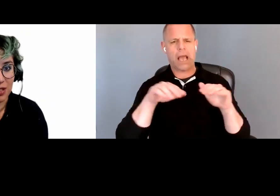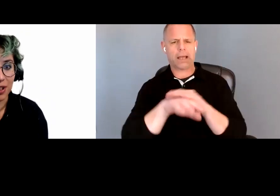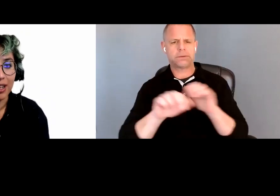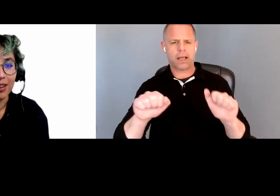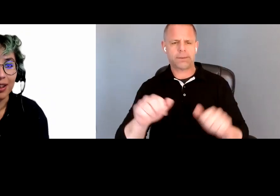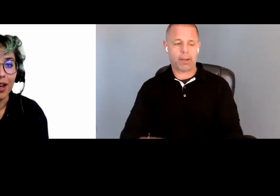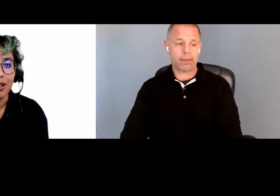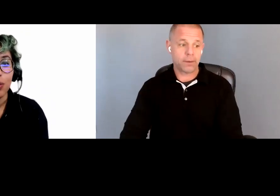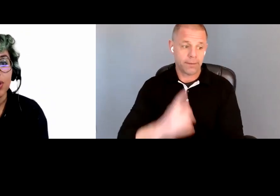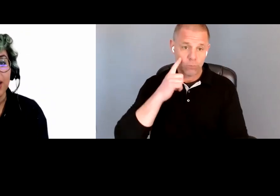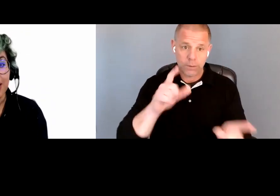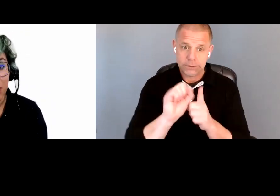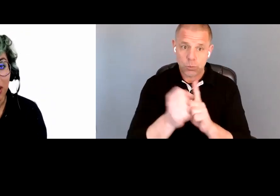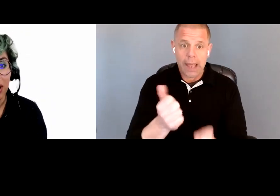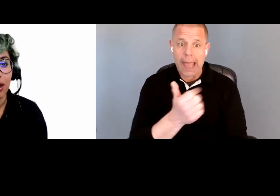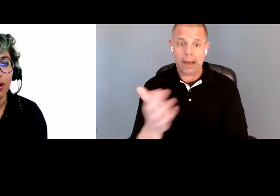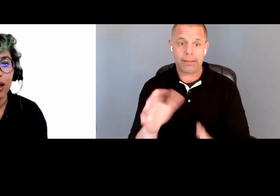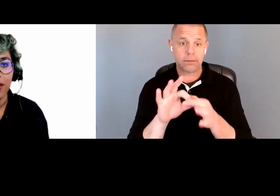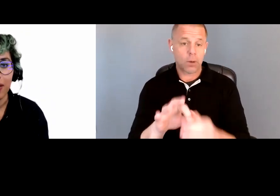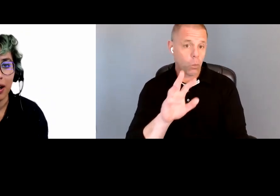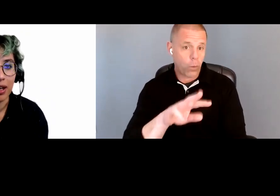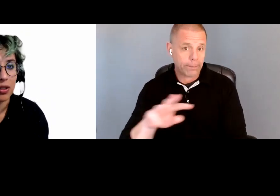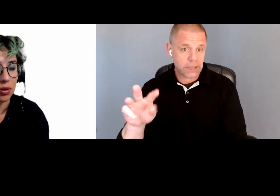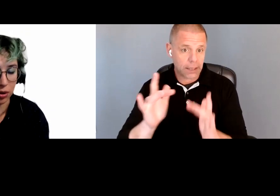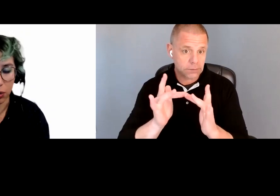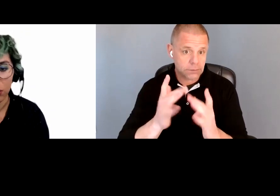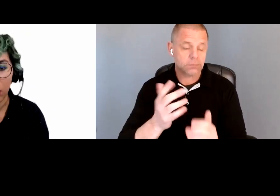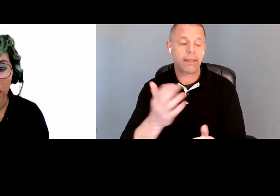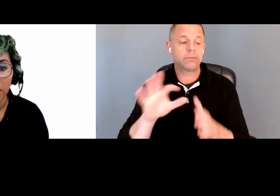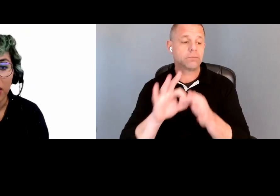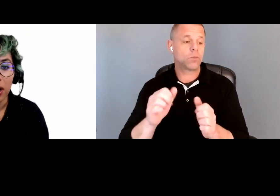for anything that is website accessibility, anything that has to do with the World Wide Web,